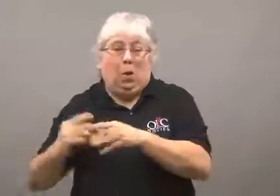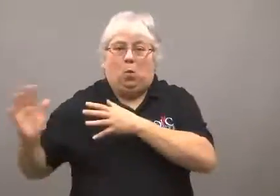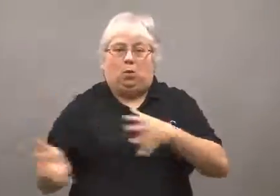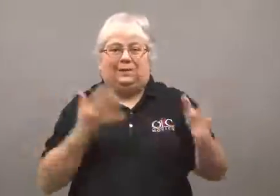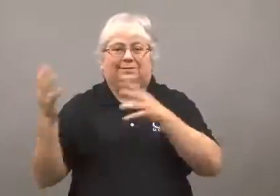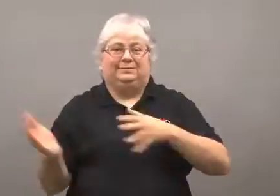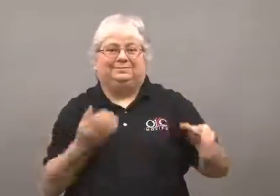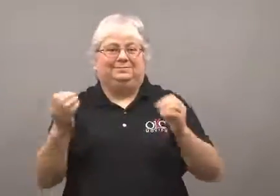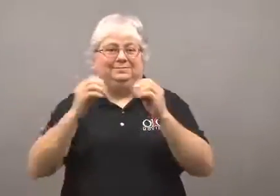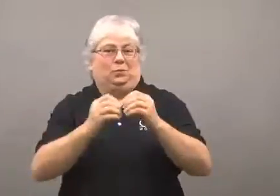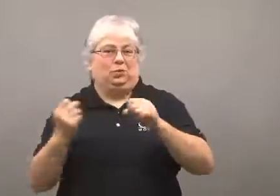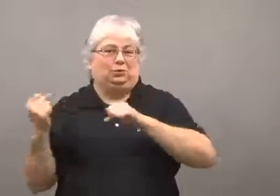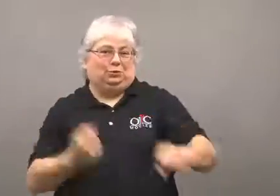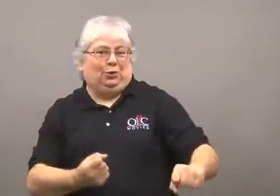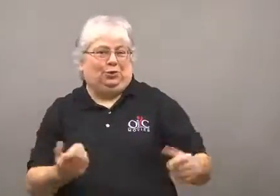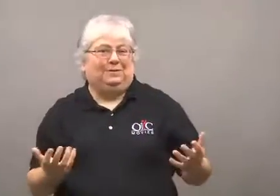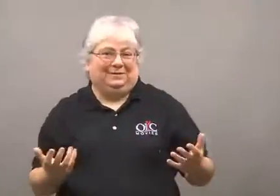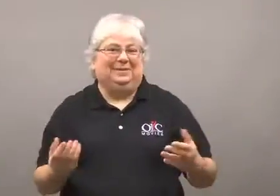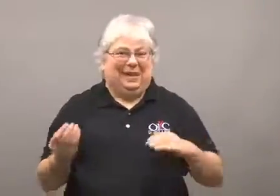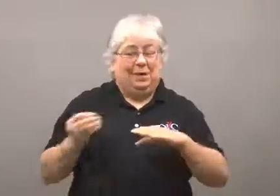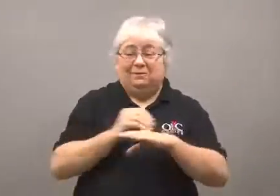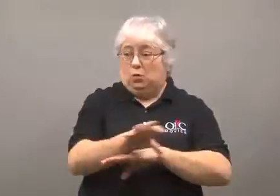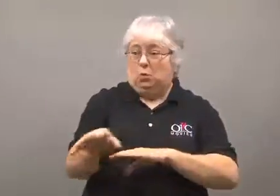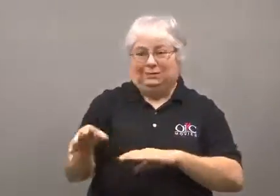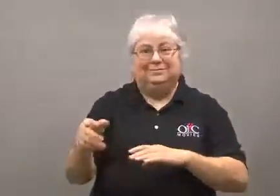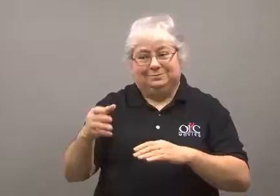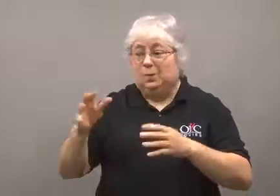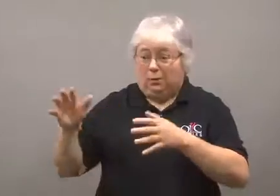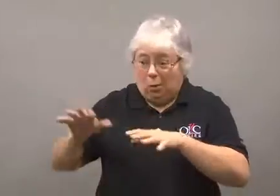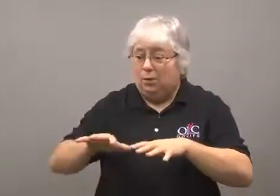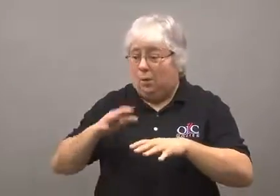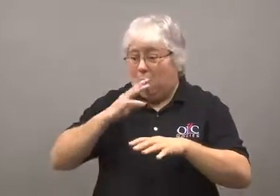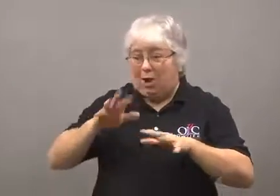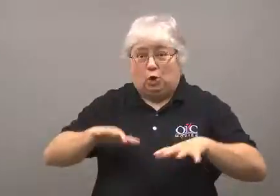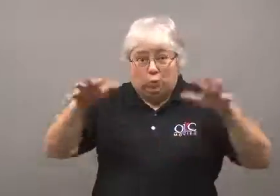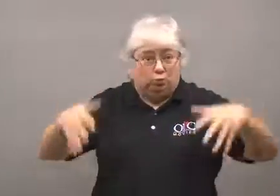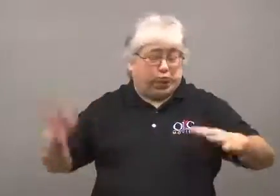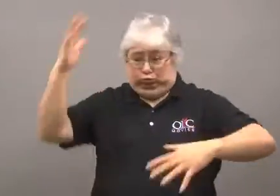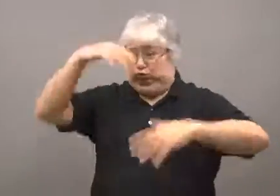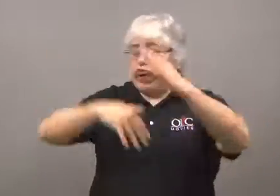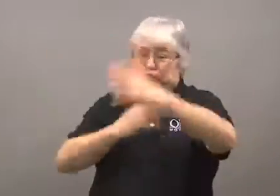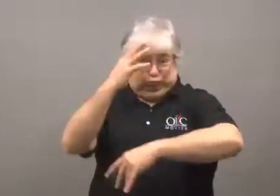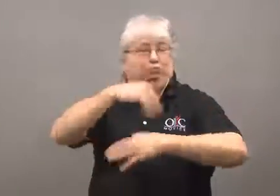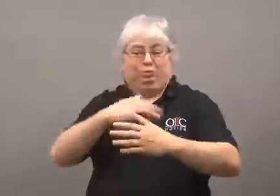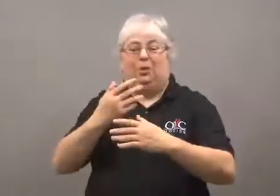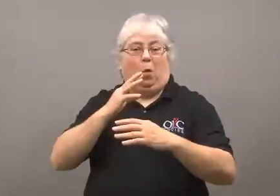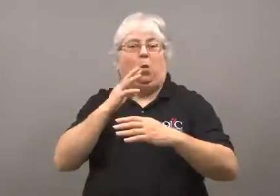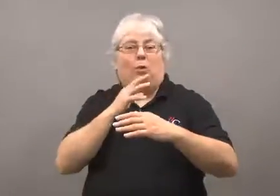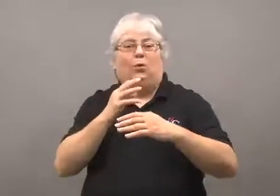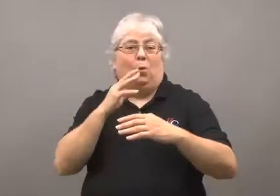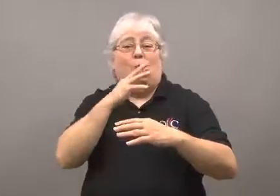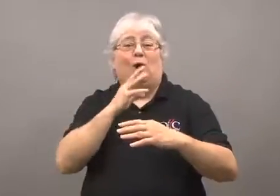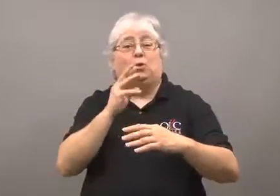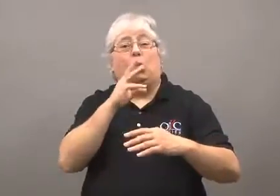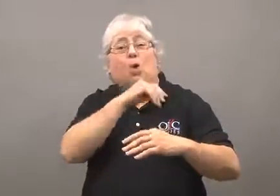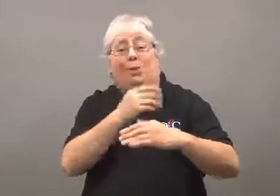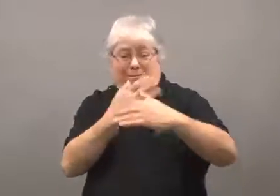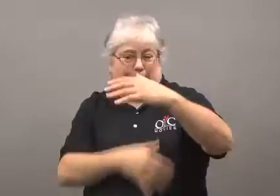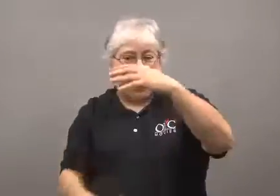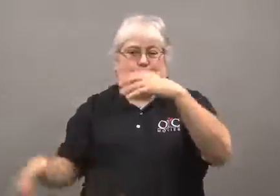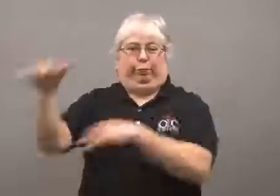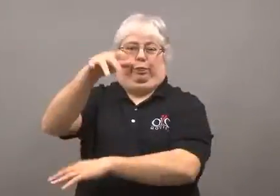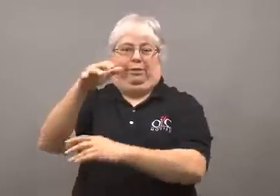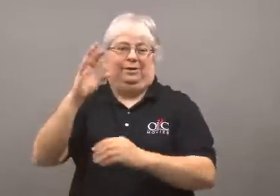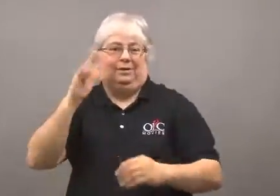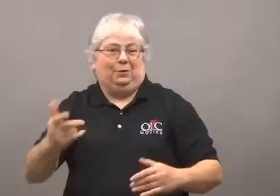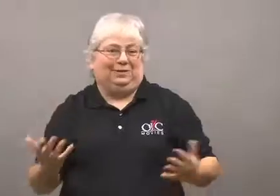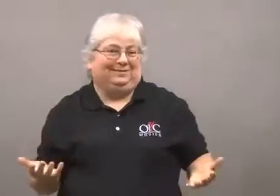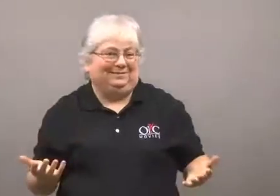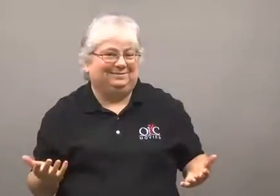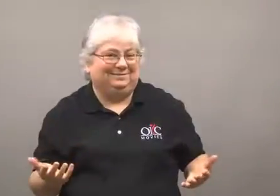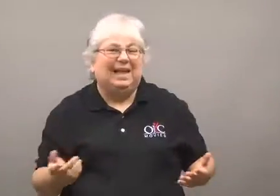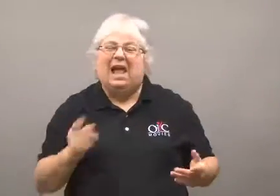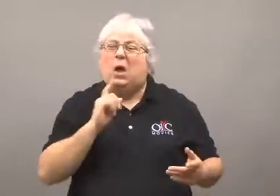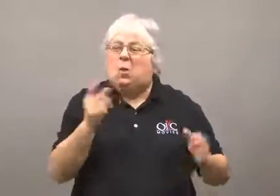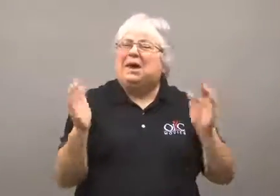This causes stronger winds, churning the ocean and bringing up warmer water.